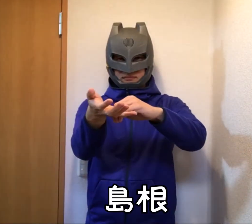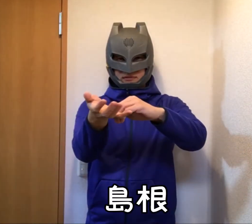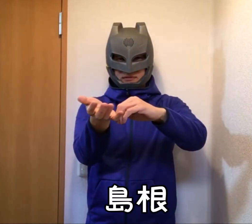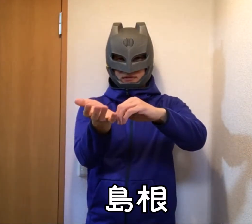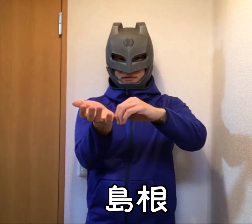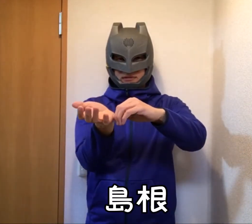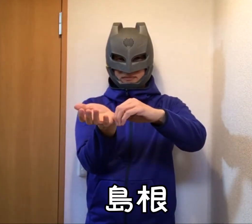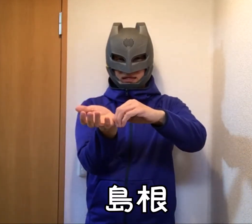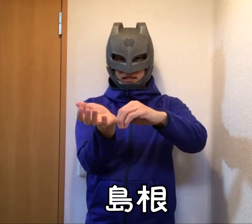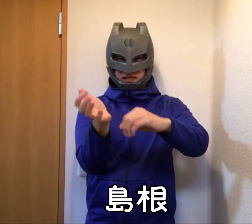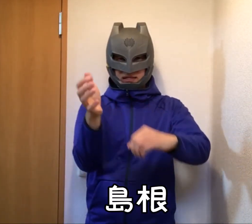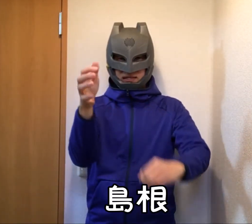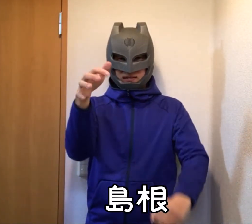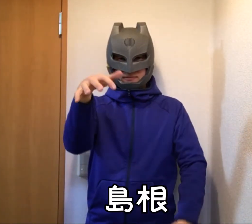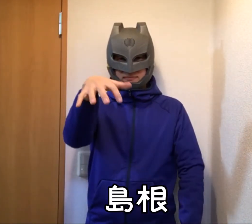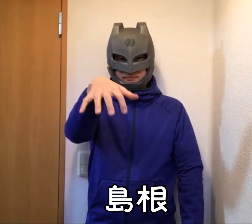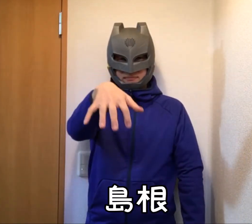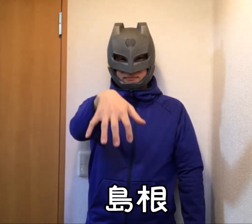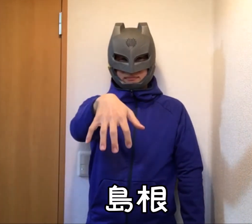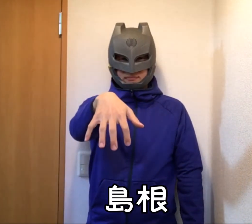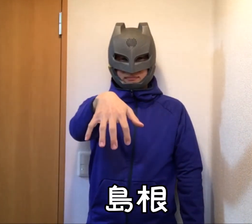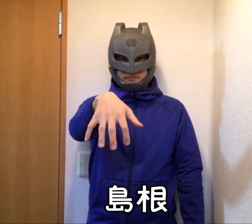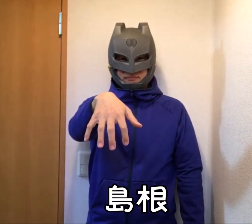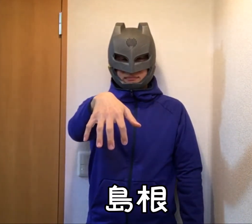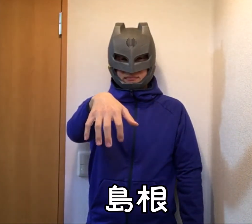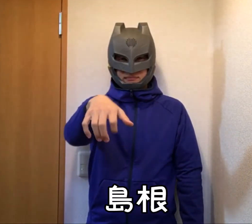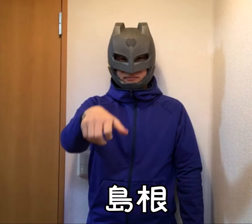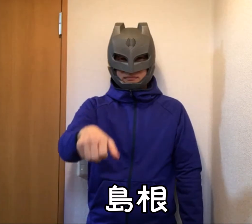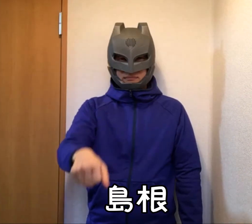Shimane